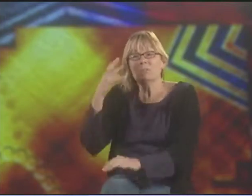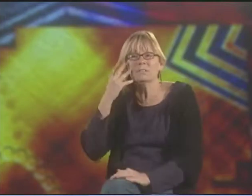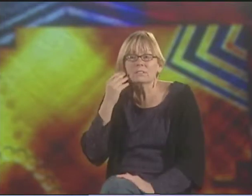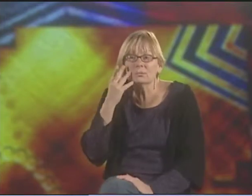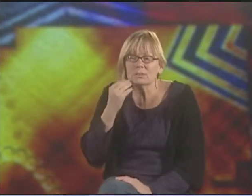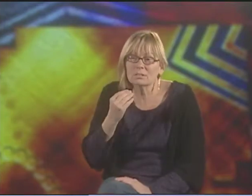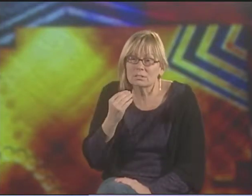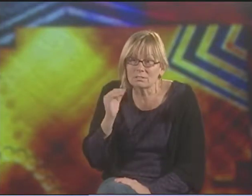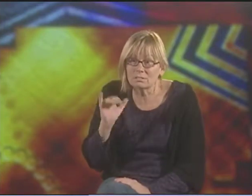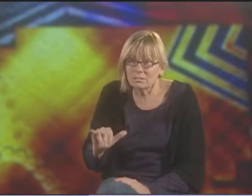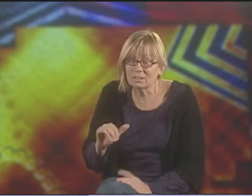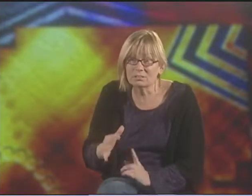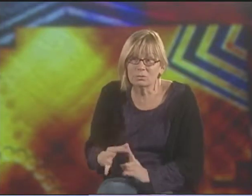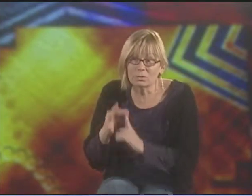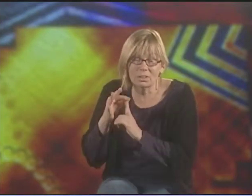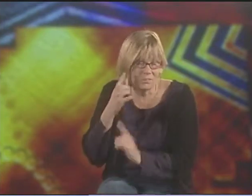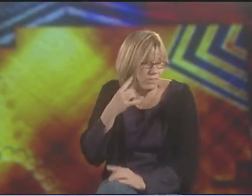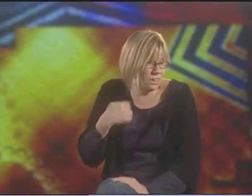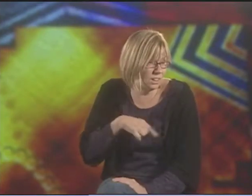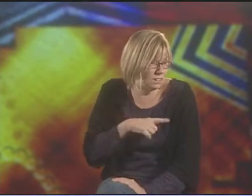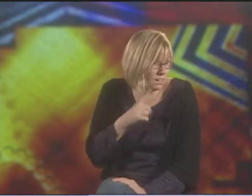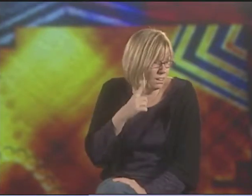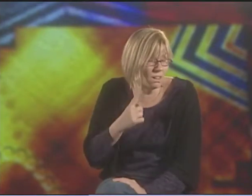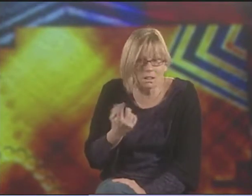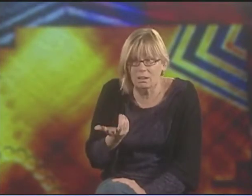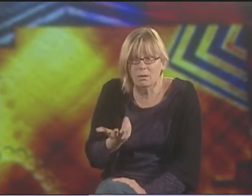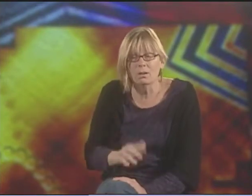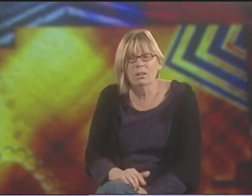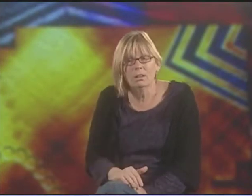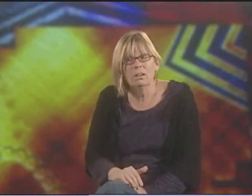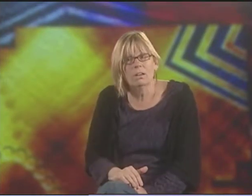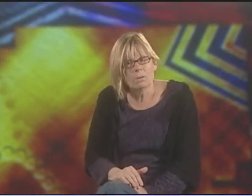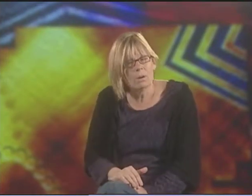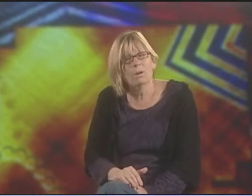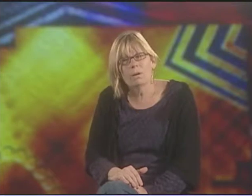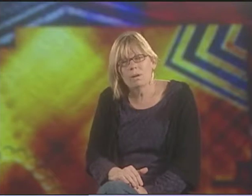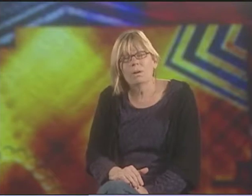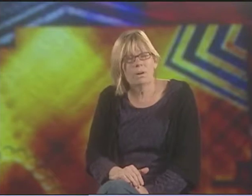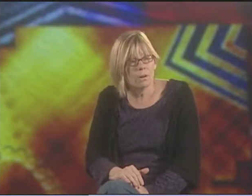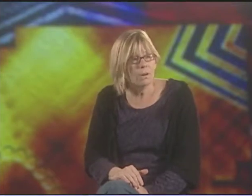THAT'S NOT A COMMON EXPERIENCE FOR OTHER PEOPLE. IT'S VERY UNIQUE TO DEAF FOLKS.